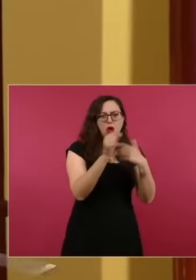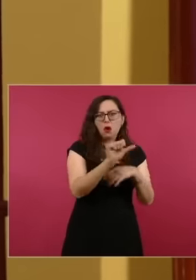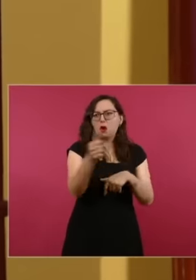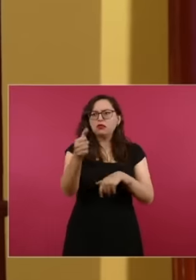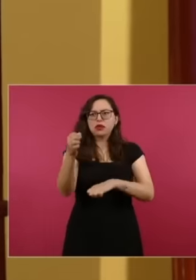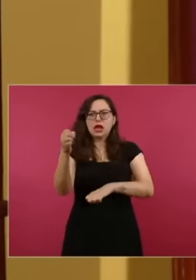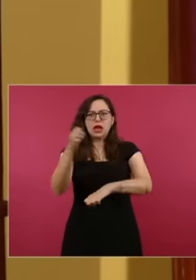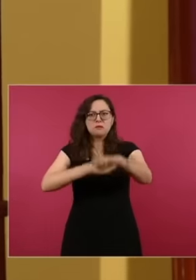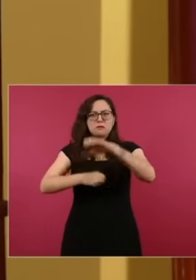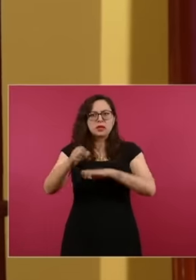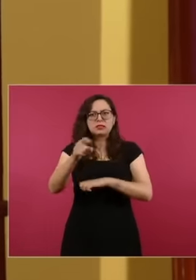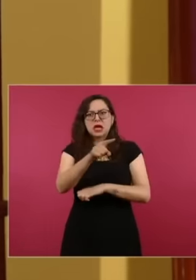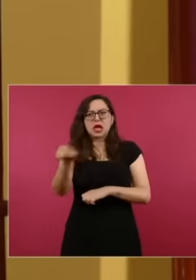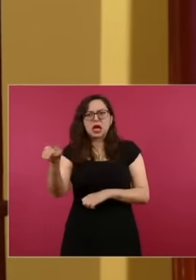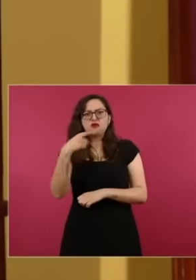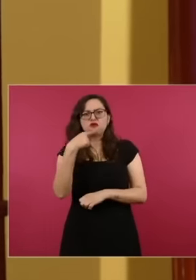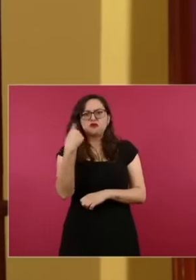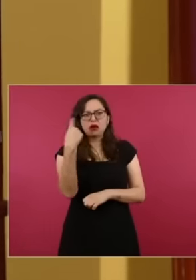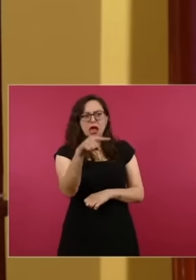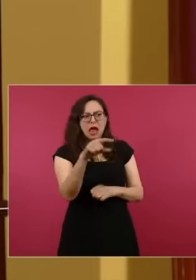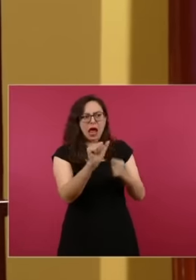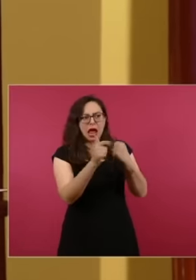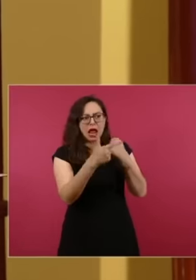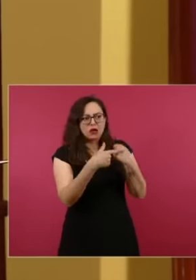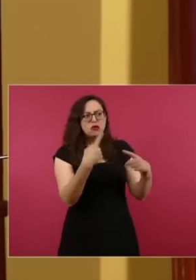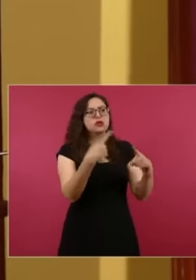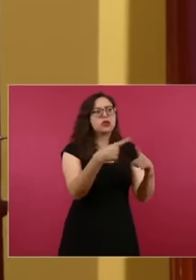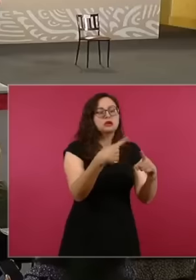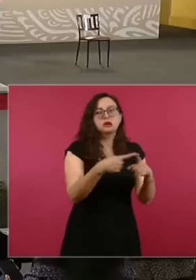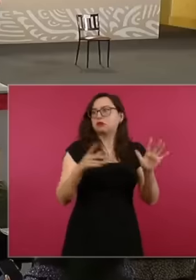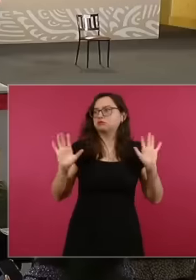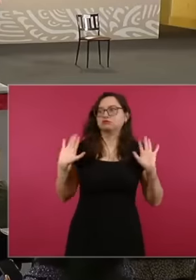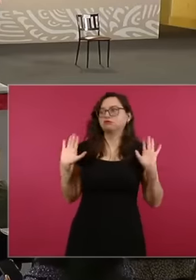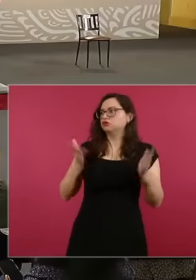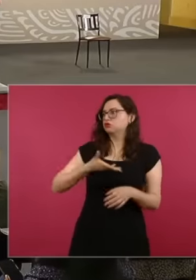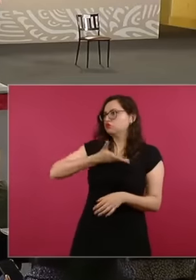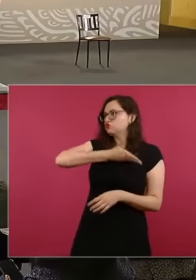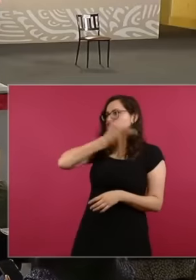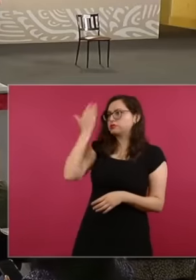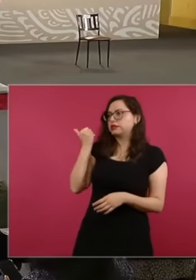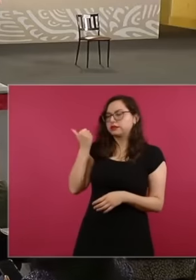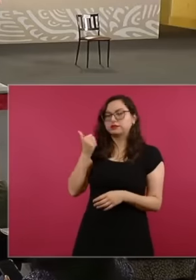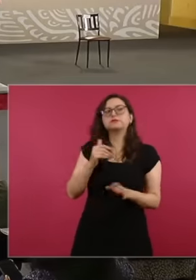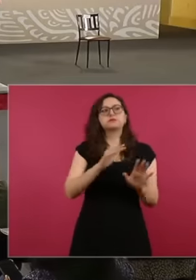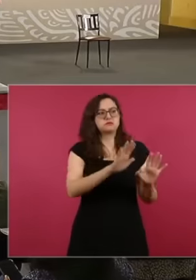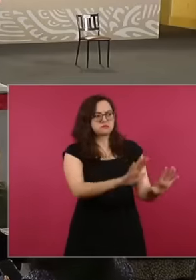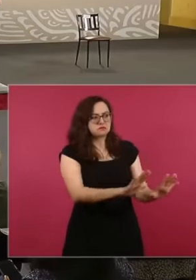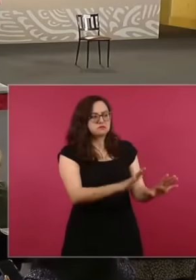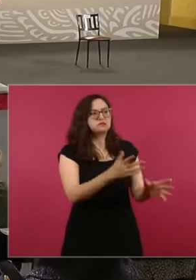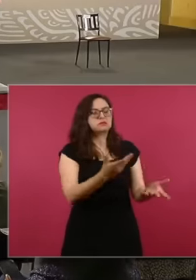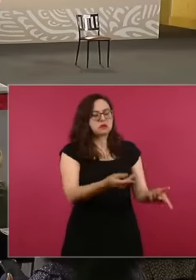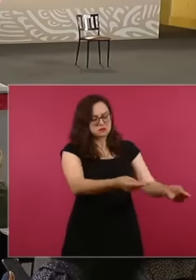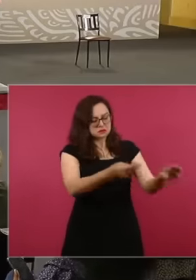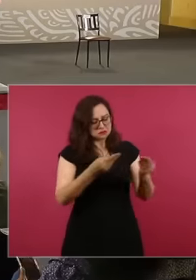Pemex had already received since last year in August and that we turned over to the